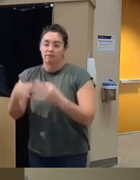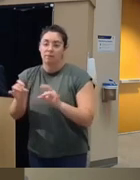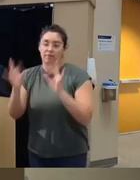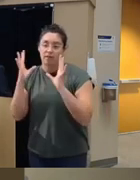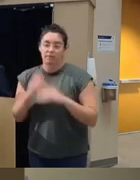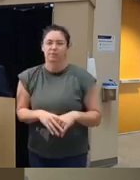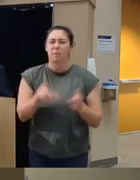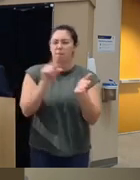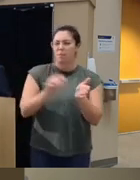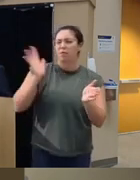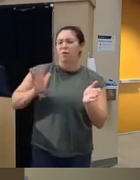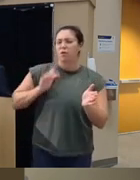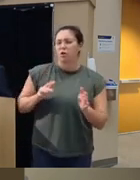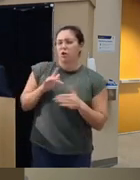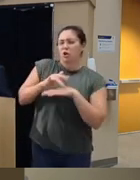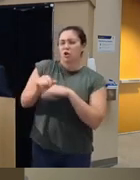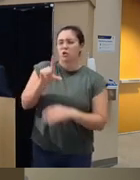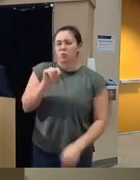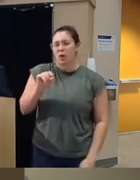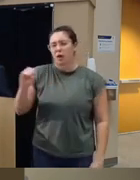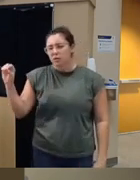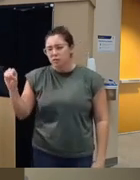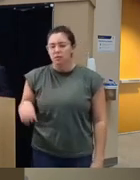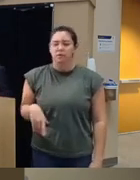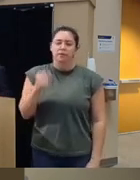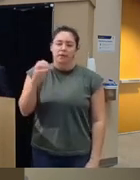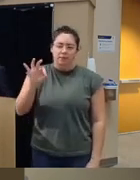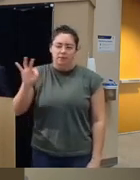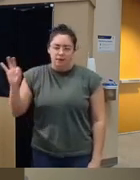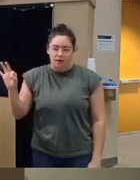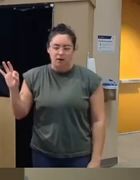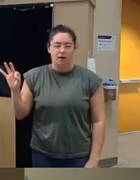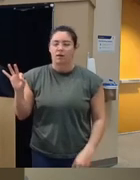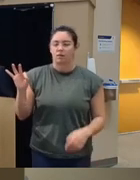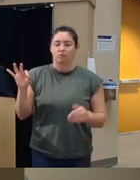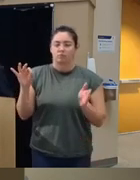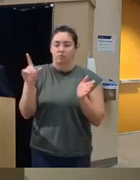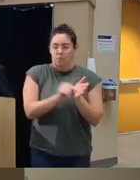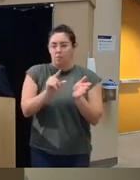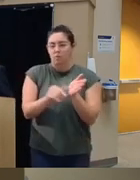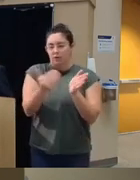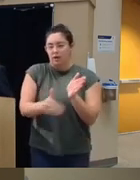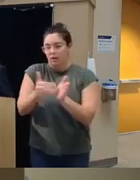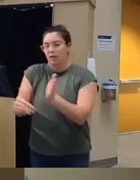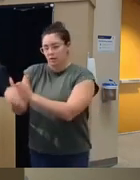out in the early 2000s so 1999 2000s pretty much has been replicated to date so if you were to go